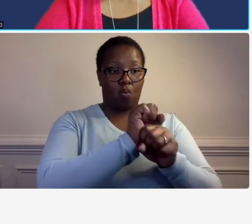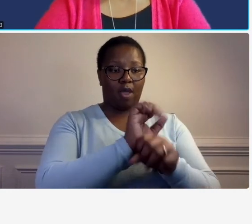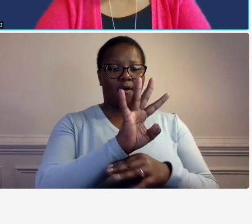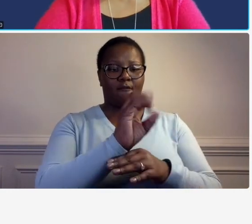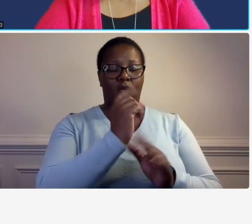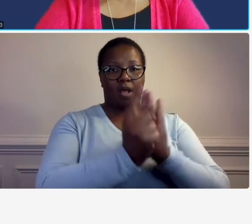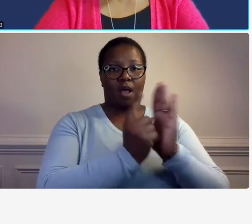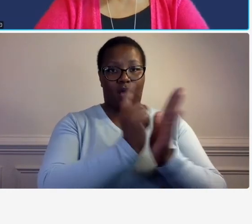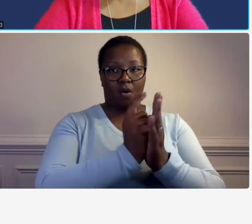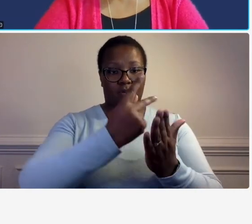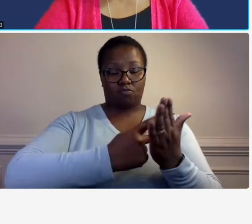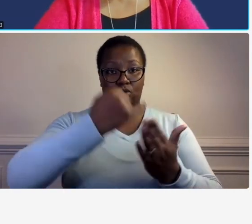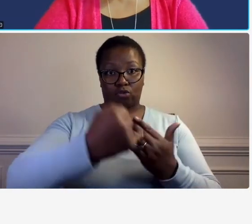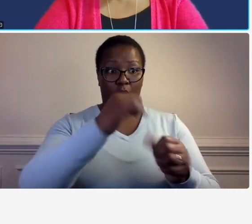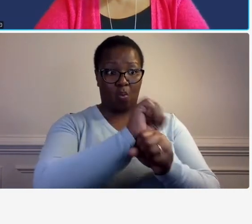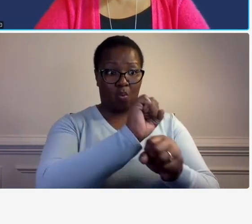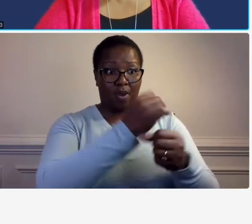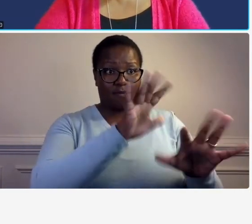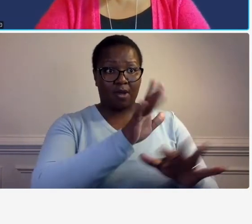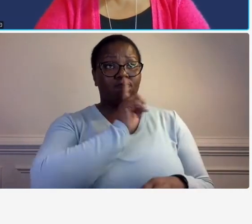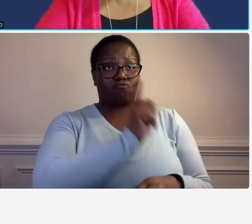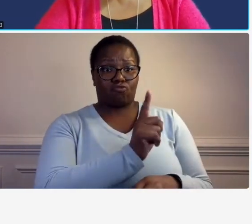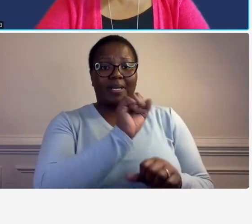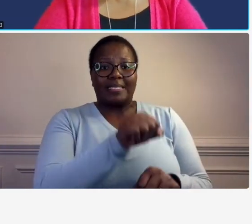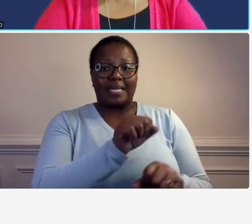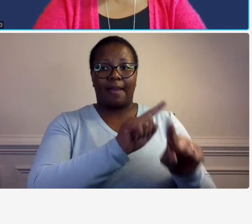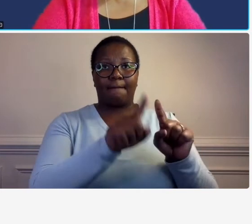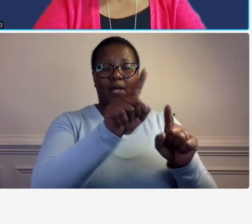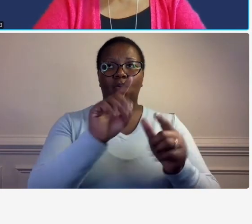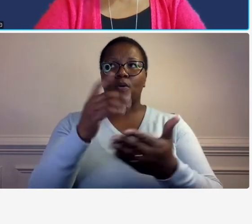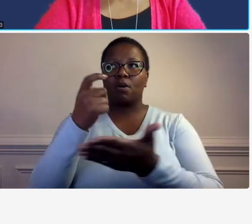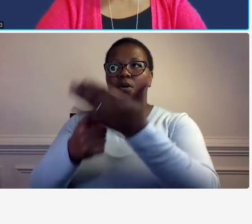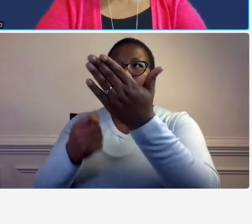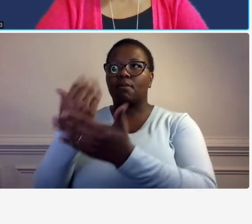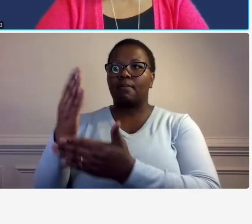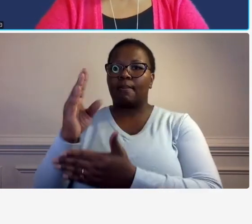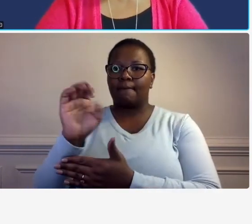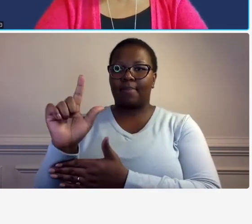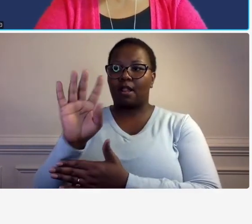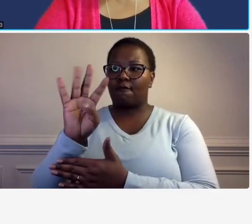he did work the 40 hours it was legit and you build the dlt for those 40 hours and they pay you